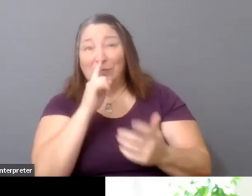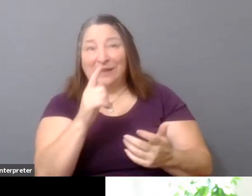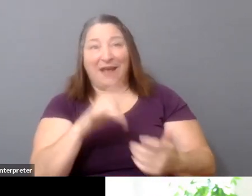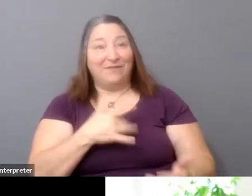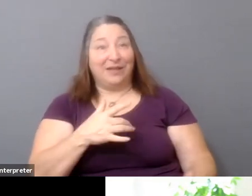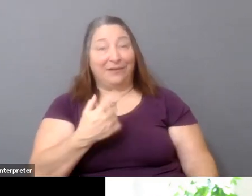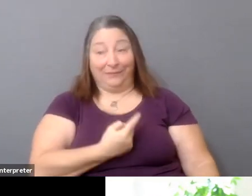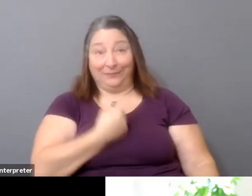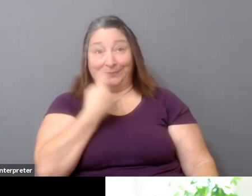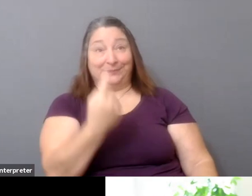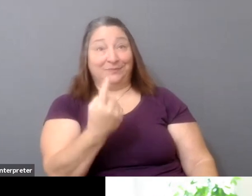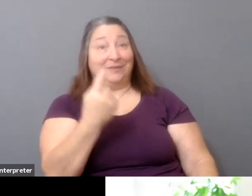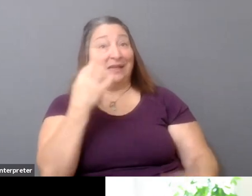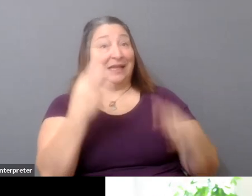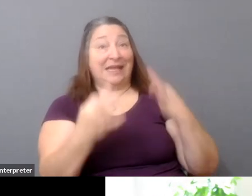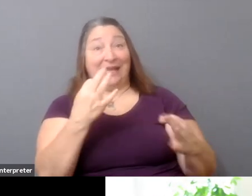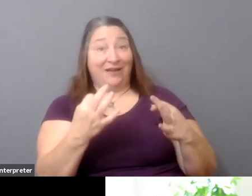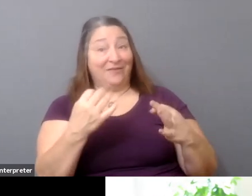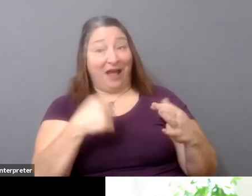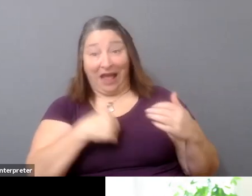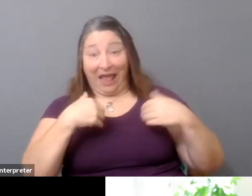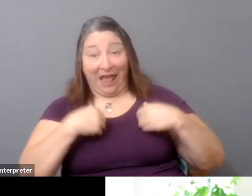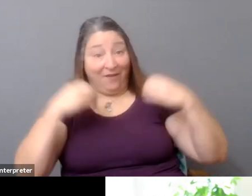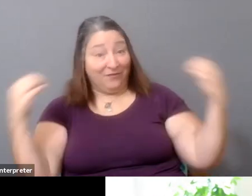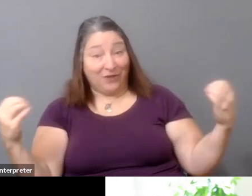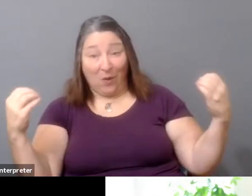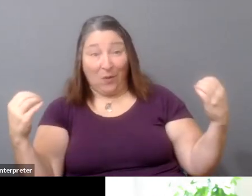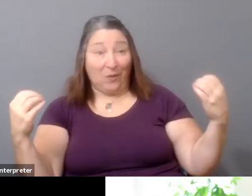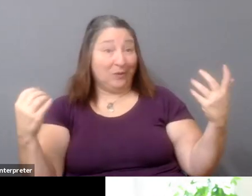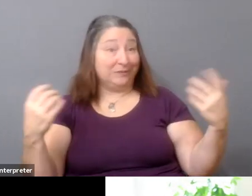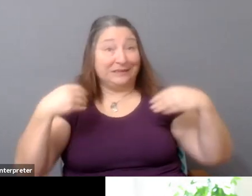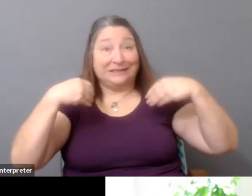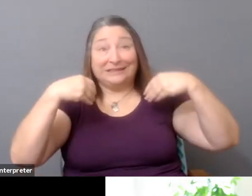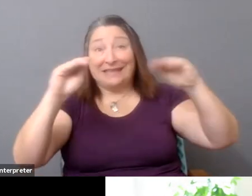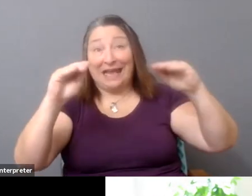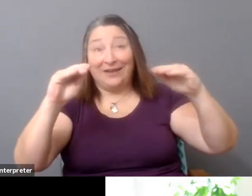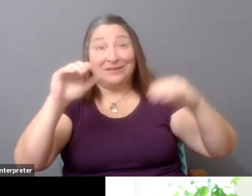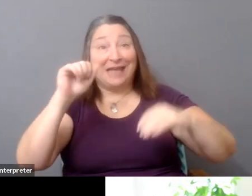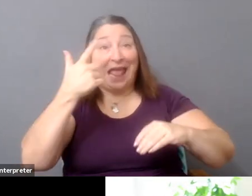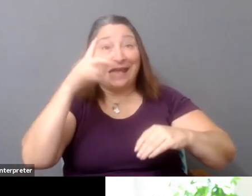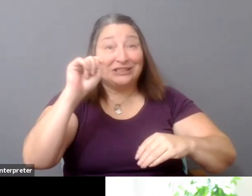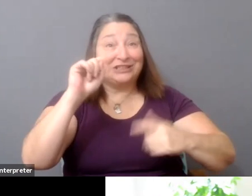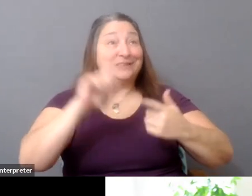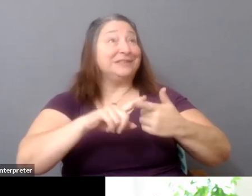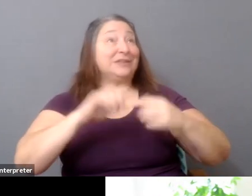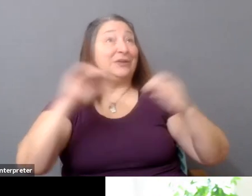if you don't have access to the networks of sales agents and publicists and whatnot. And I think there could be-- like another tool,